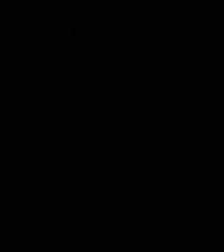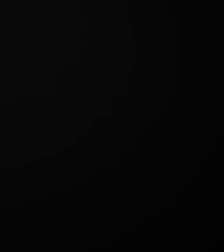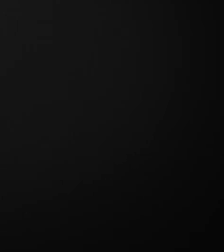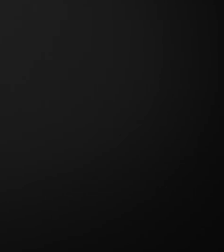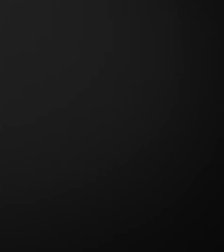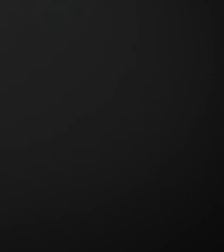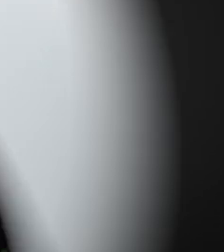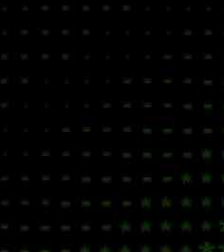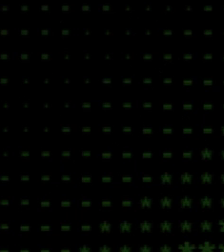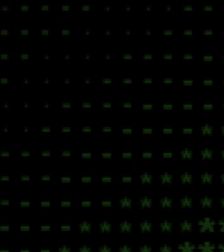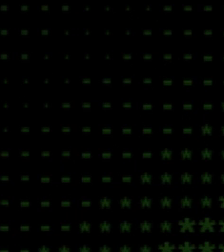[XBOX SOUND]